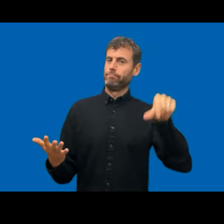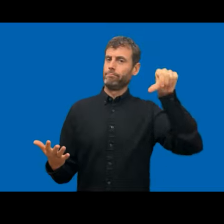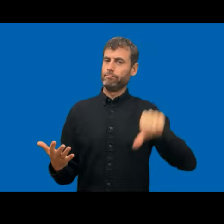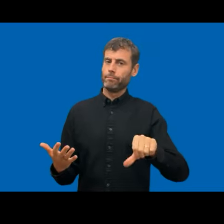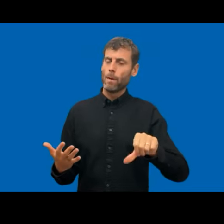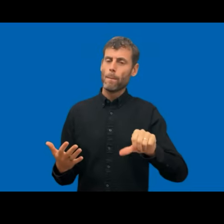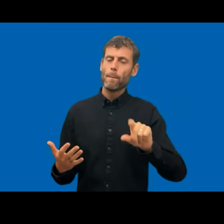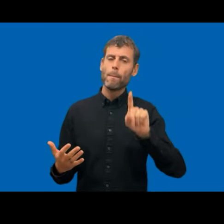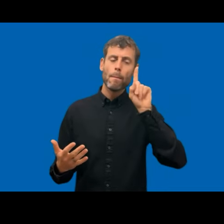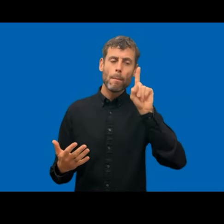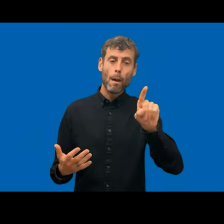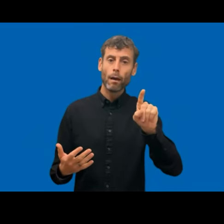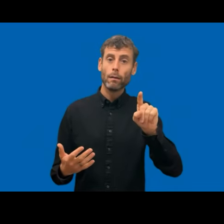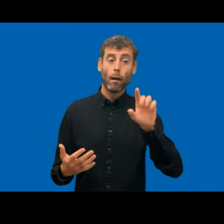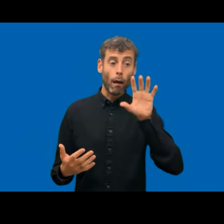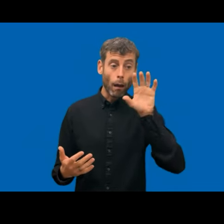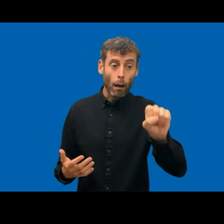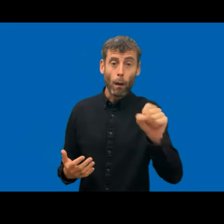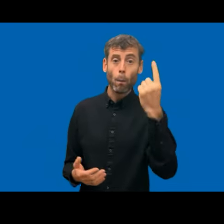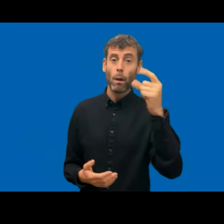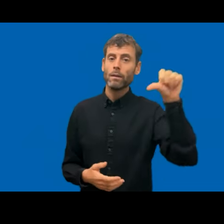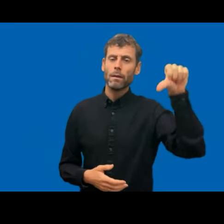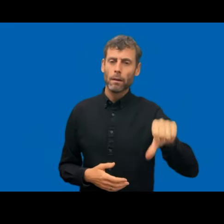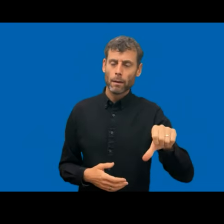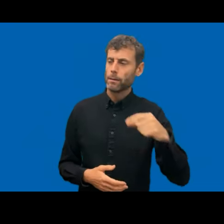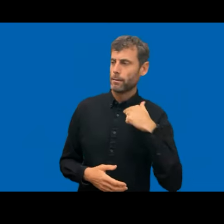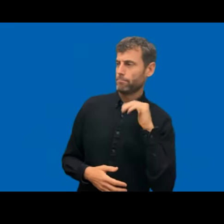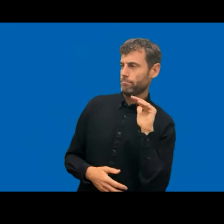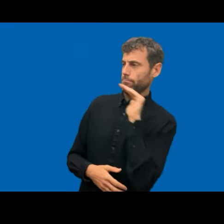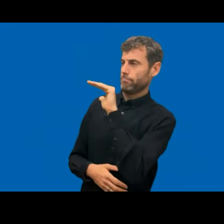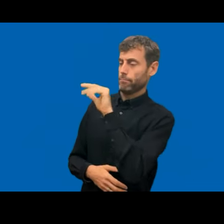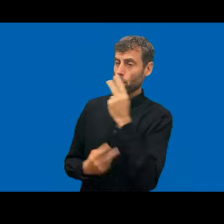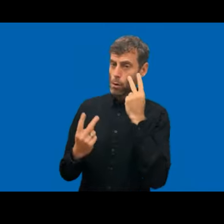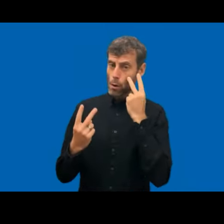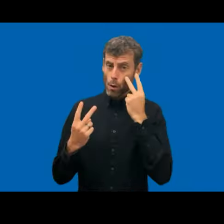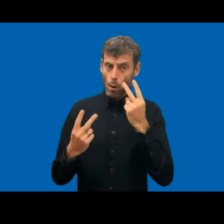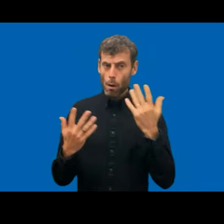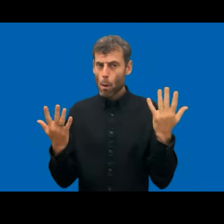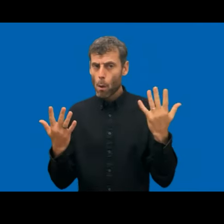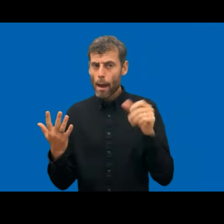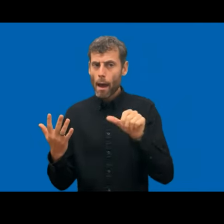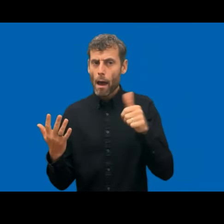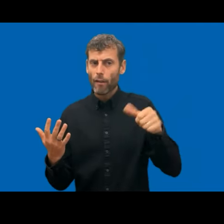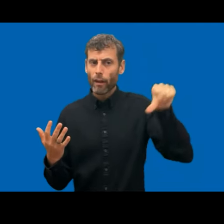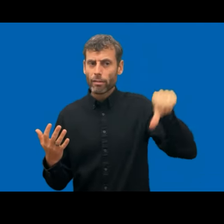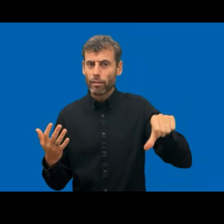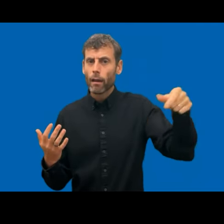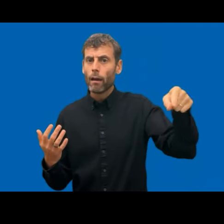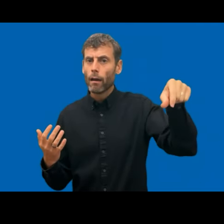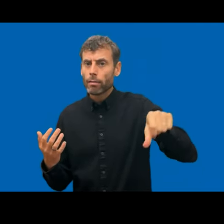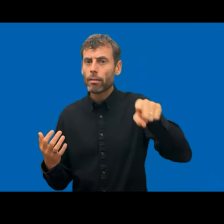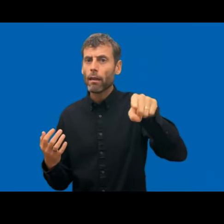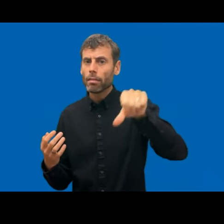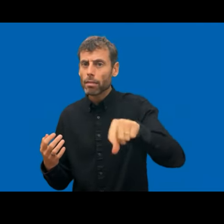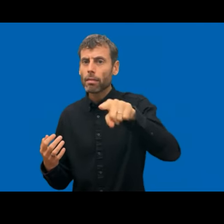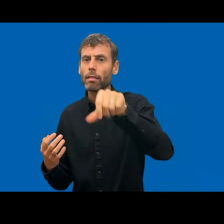failures, and also to explain them to the public sector bodies. So in order to get a broad base,